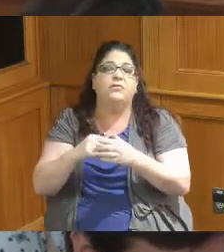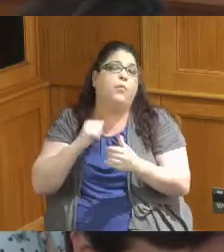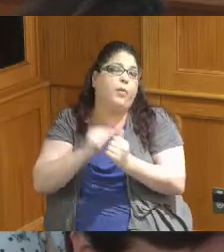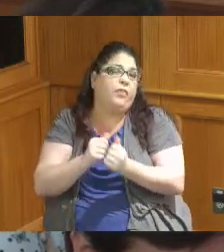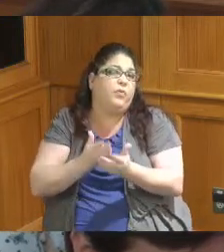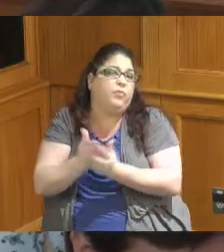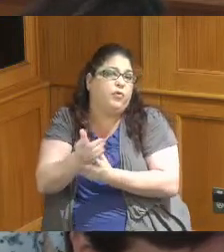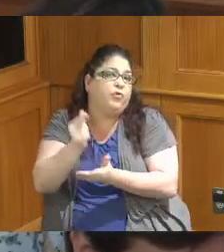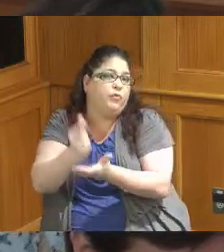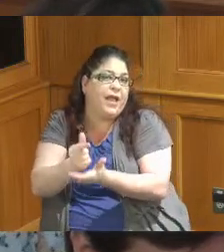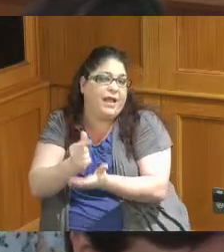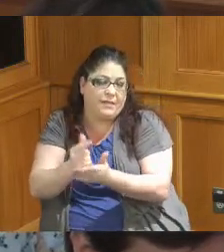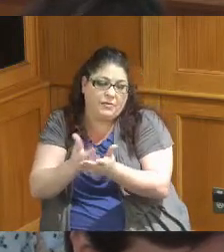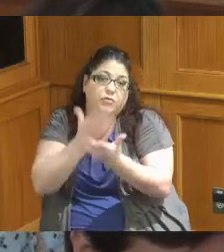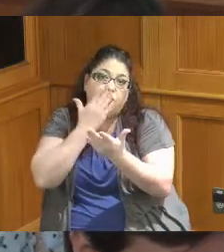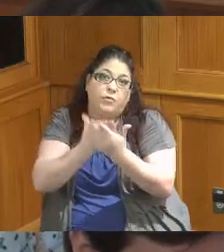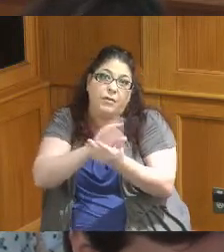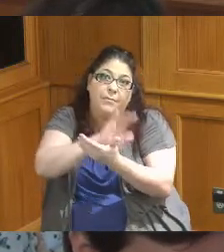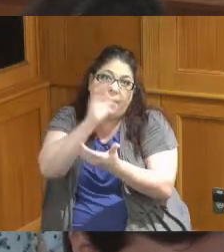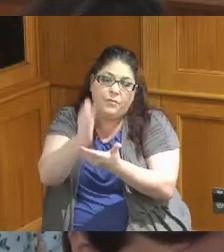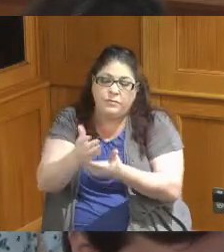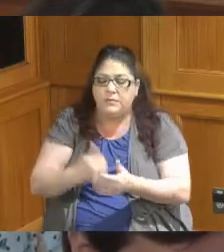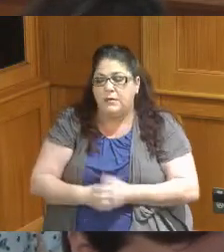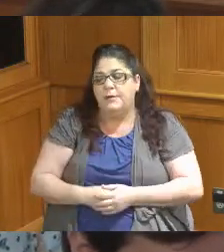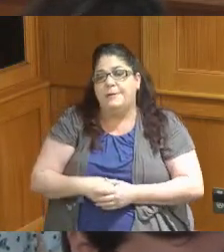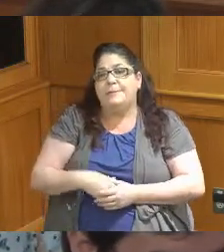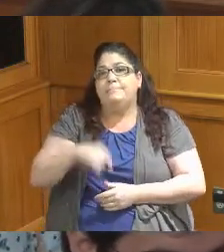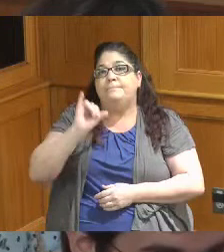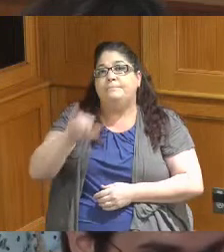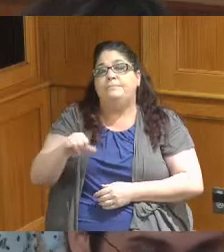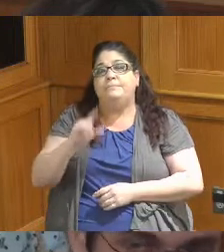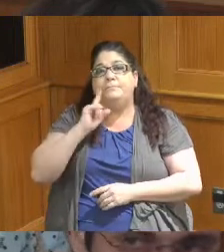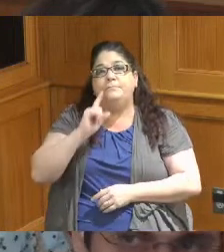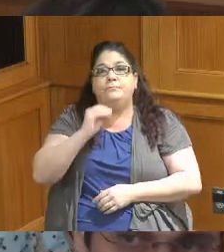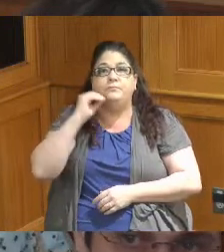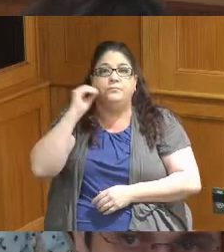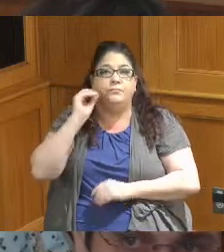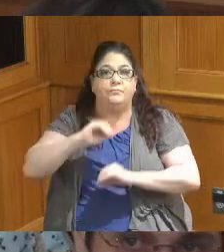is a really great amount These funds are being targeted toward homeless prevention housing